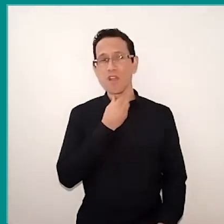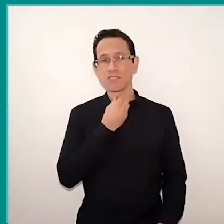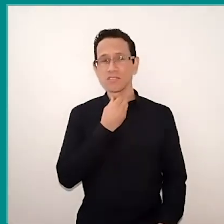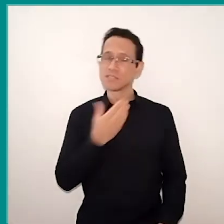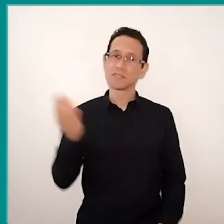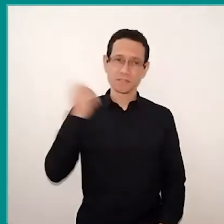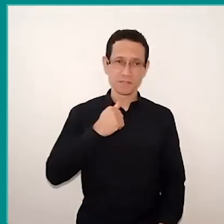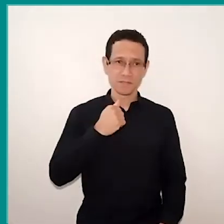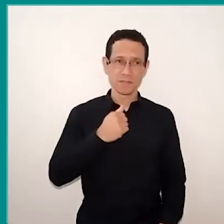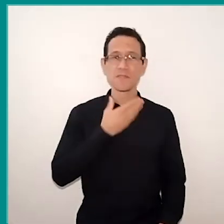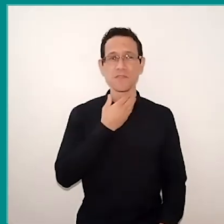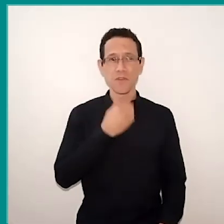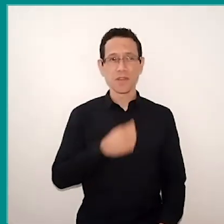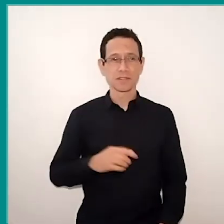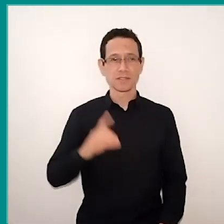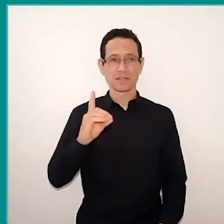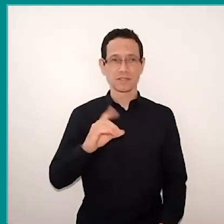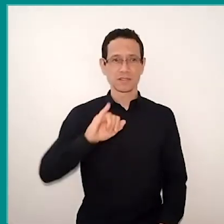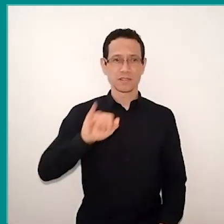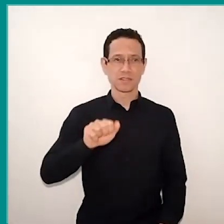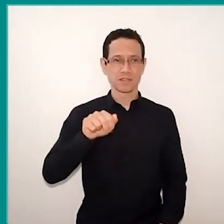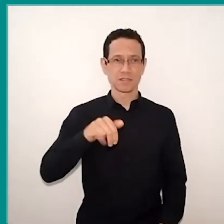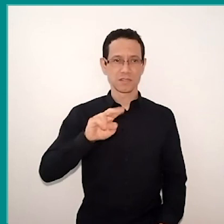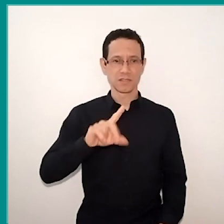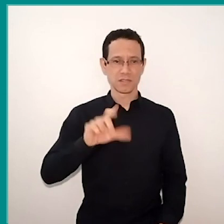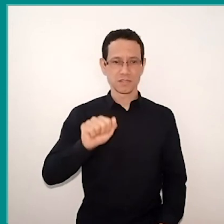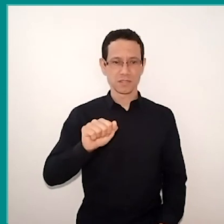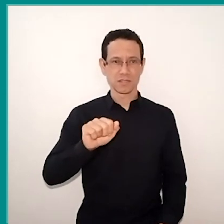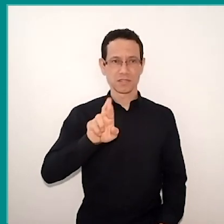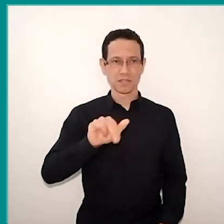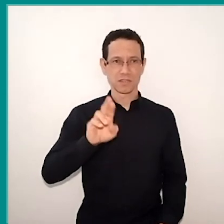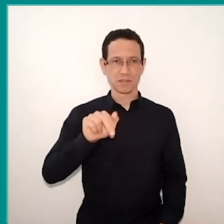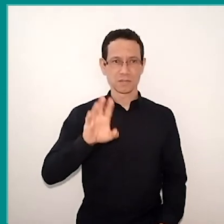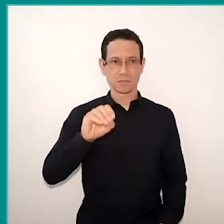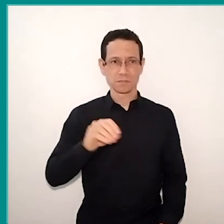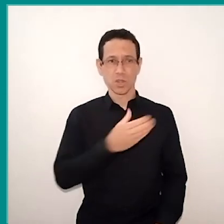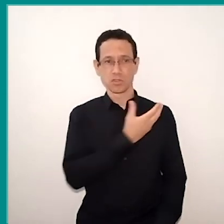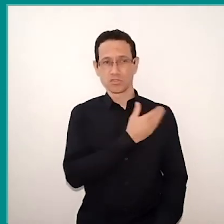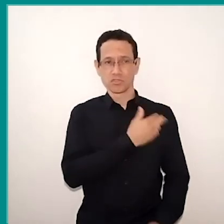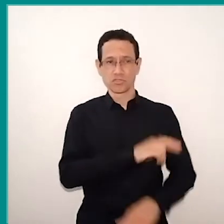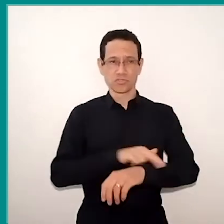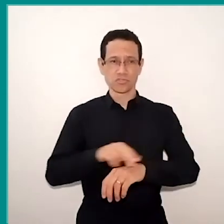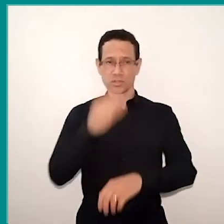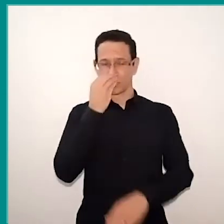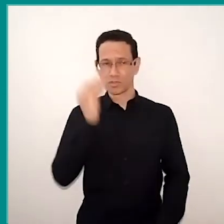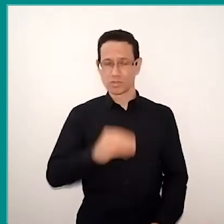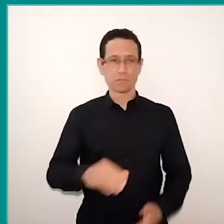Djamila Ribeiro's book, “Pequeno Manual Antirracista”, and, from this study, they created a…